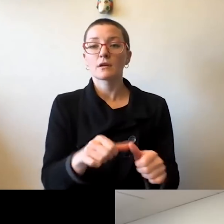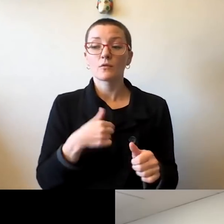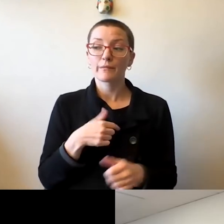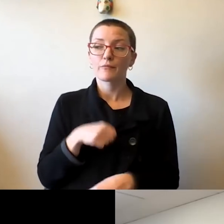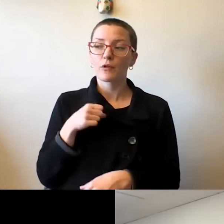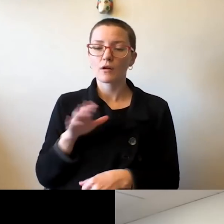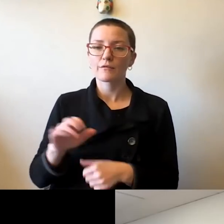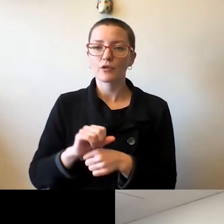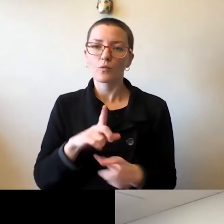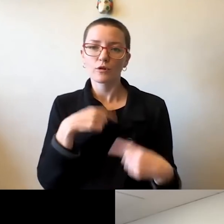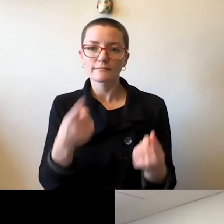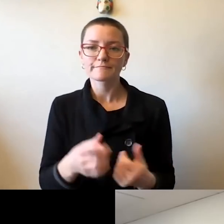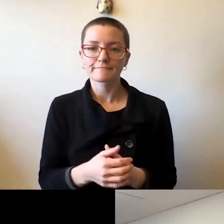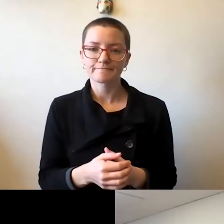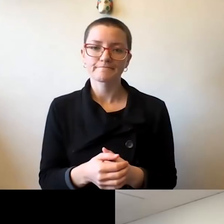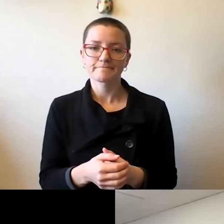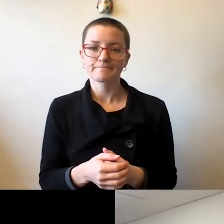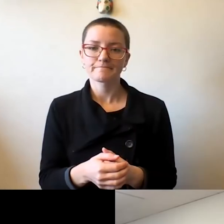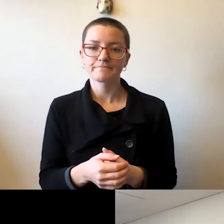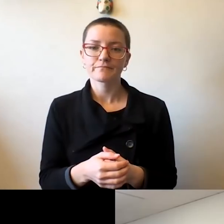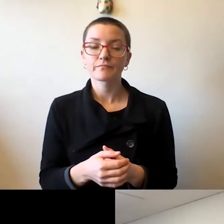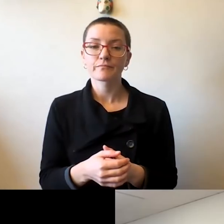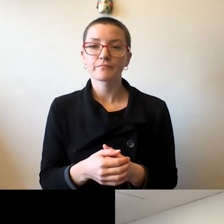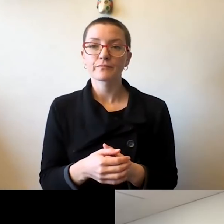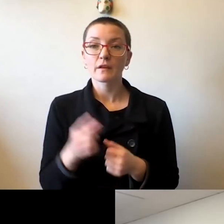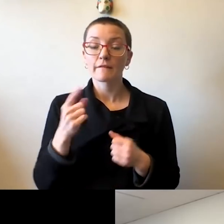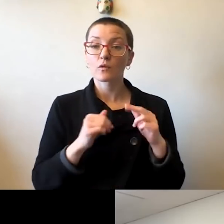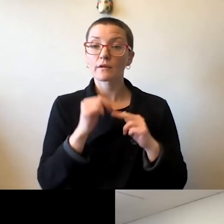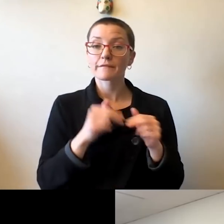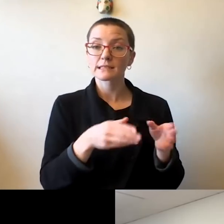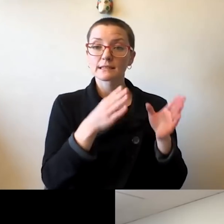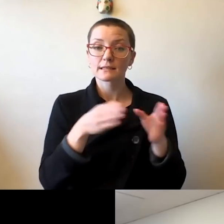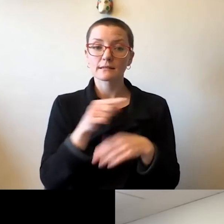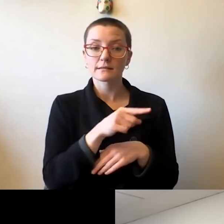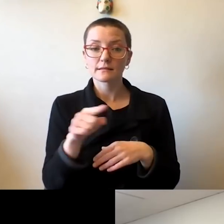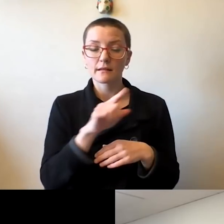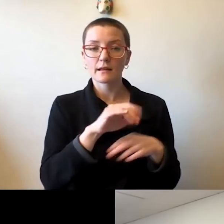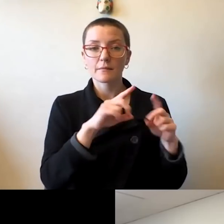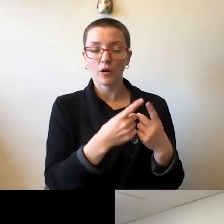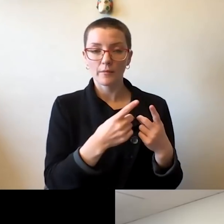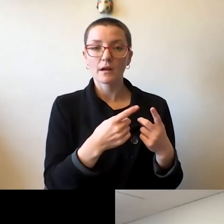In Facilities where we've had some students in isolation